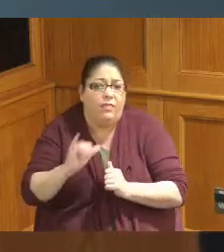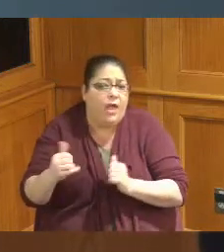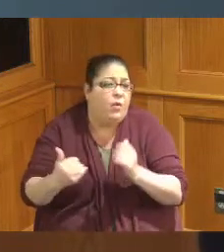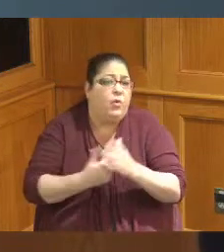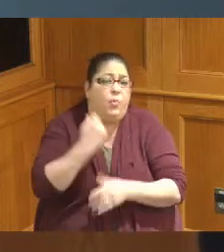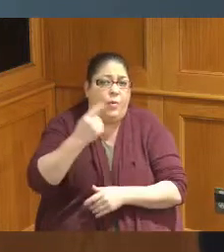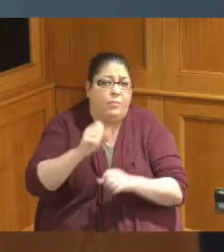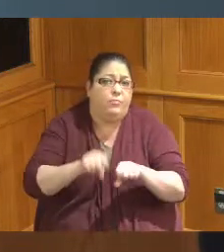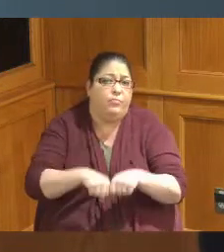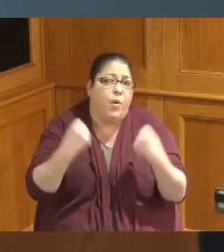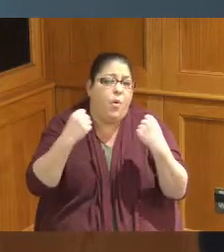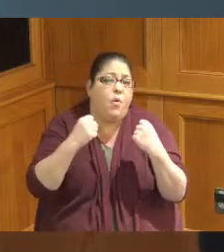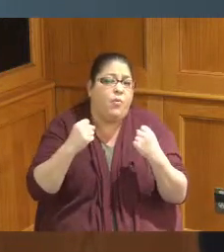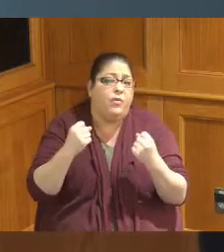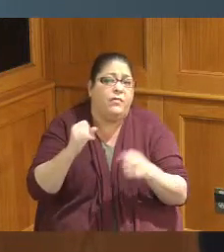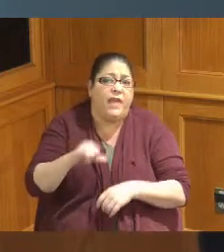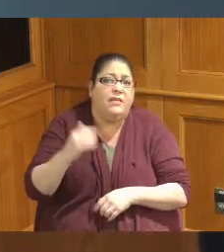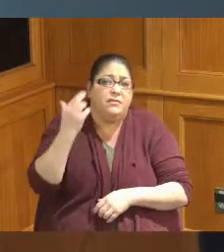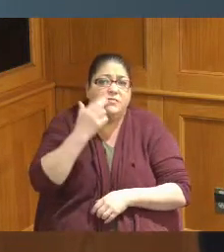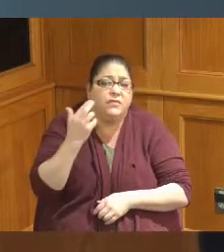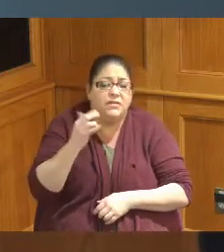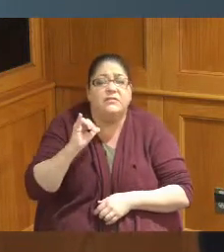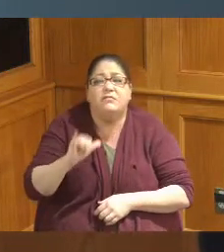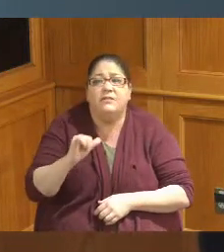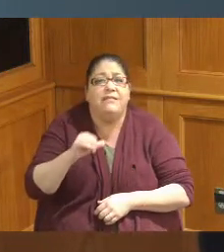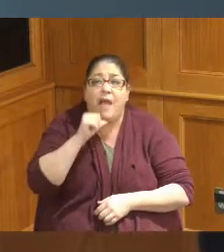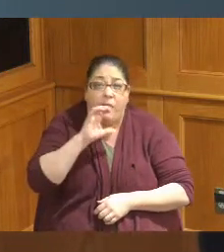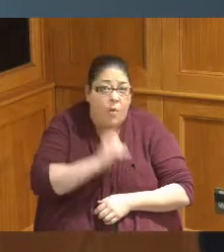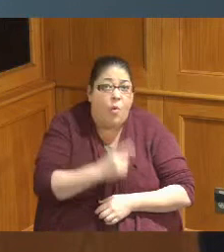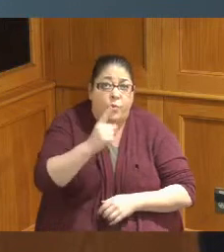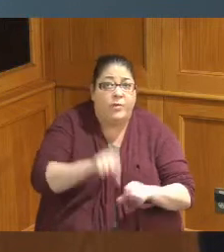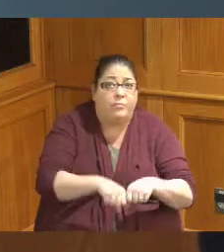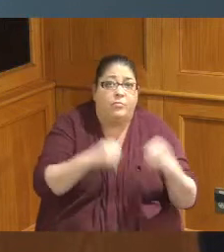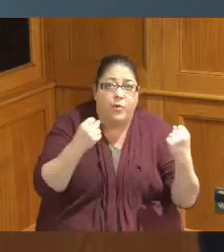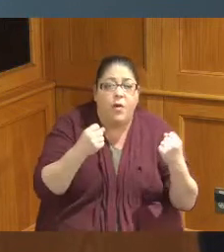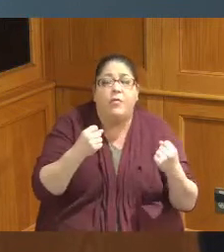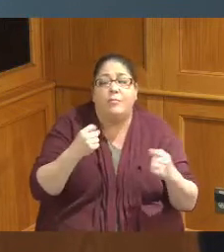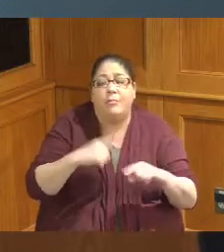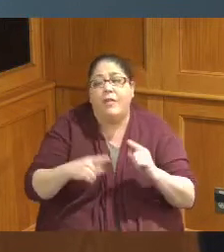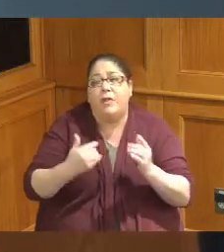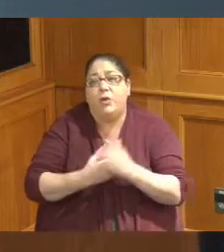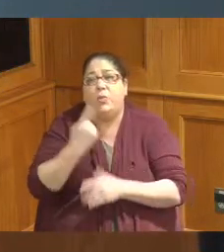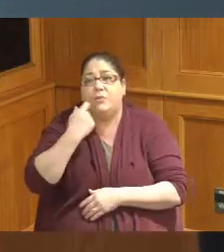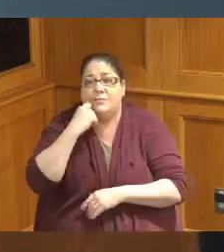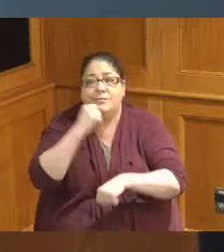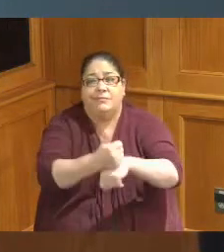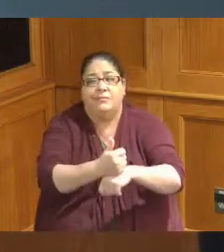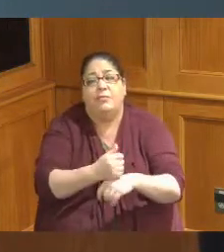we can hopefully have it resolved as quickly as efficiently as possible thank you thank you